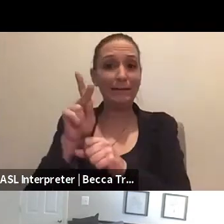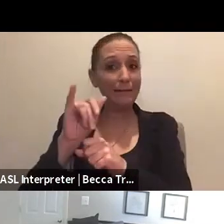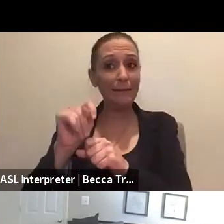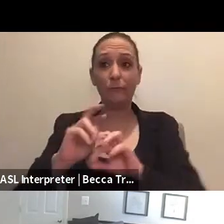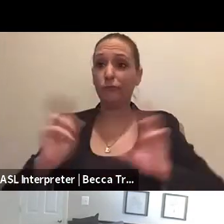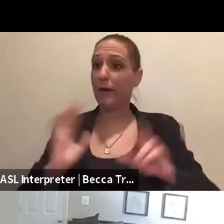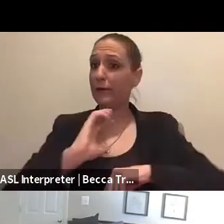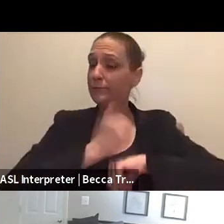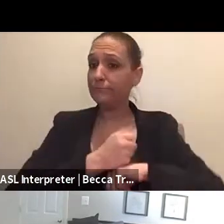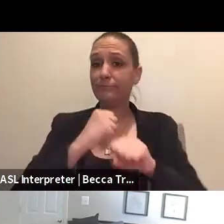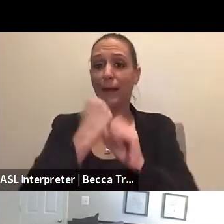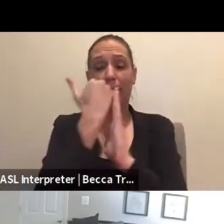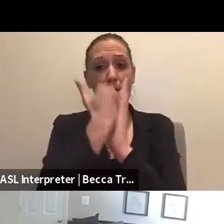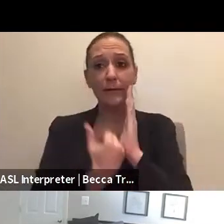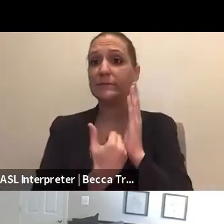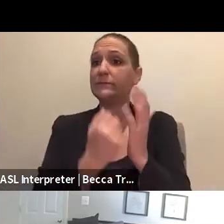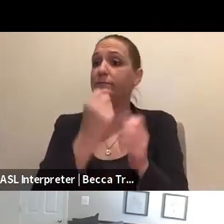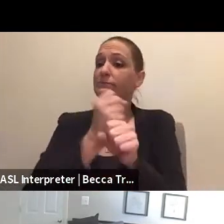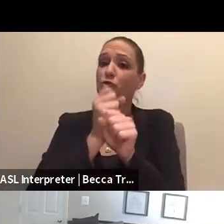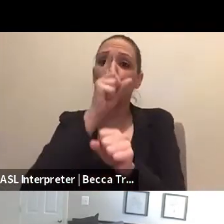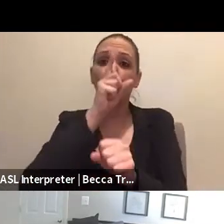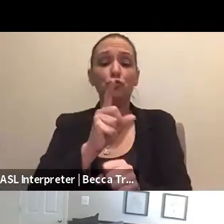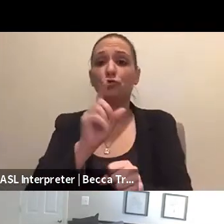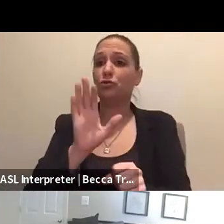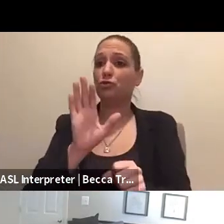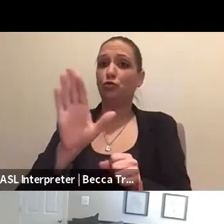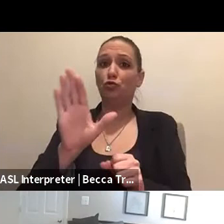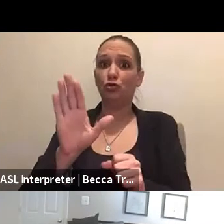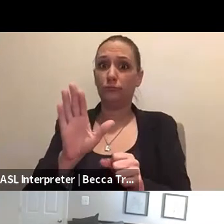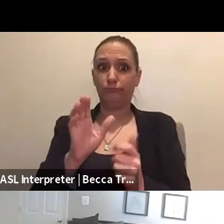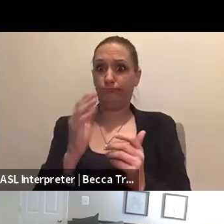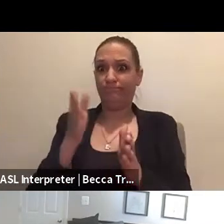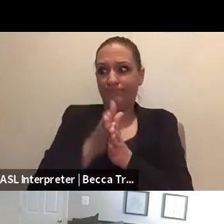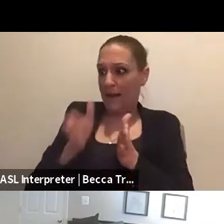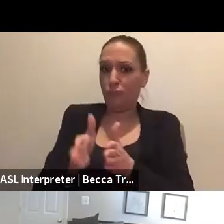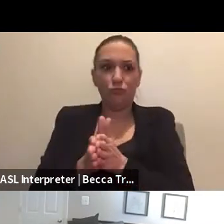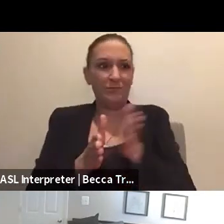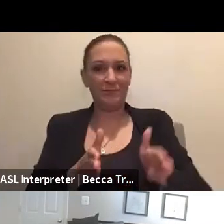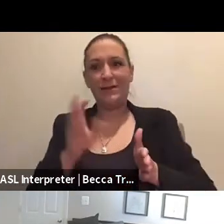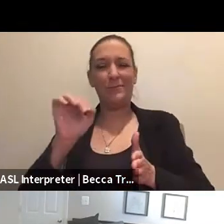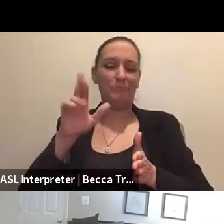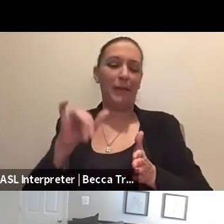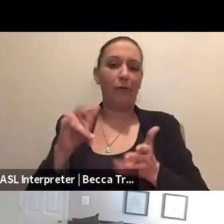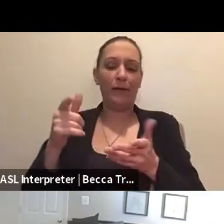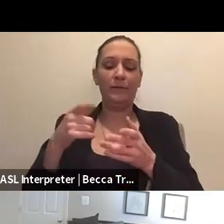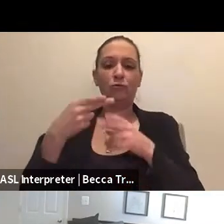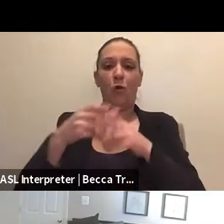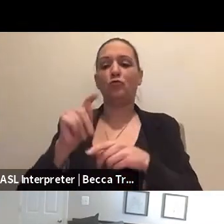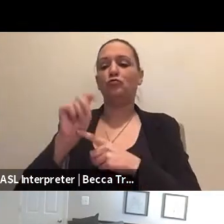make a list to be sure that you're trusted neighbors as Mary likes to call them are on your list of people that you call.